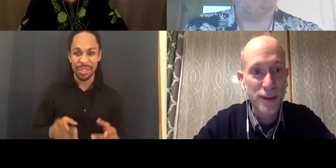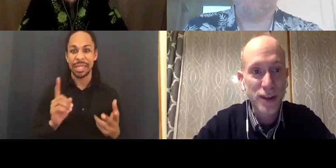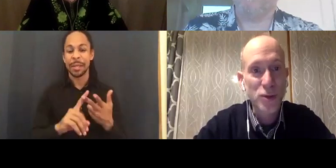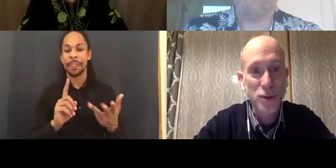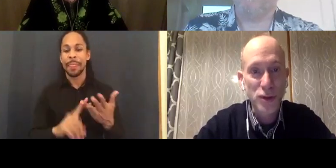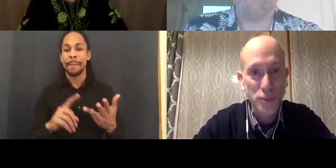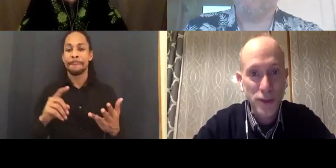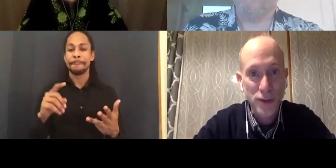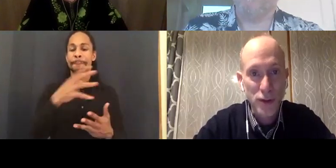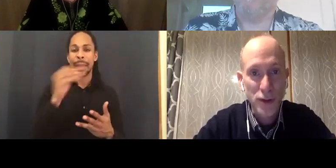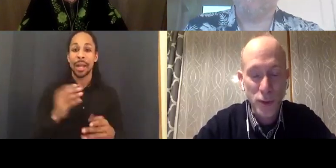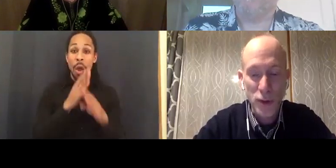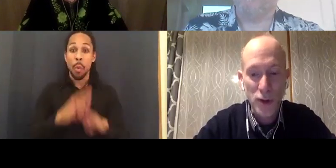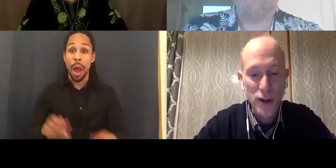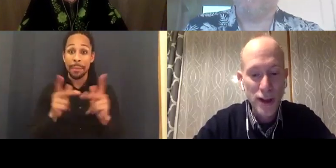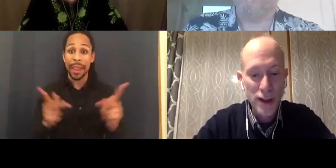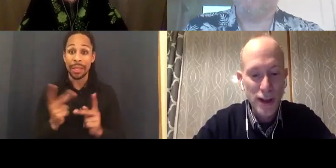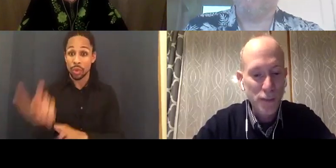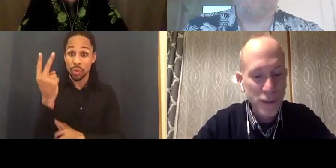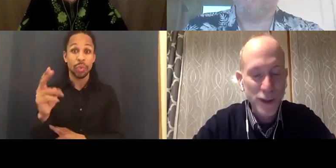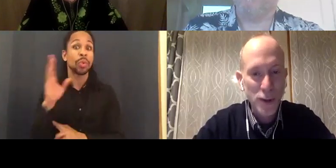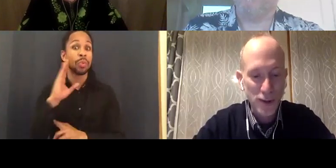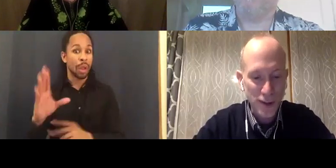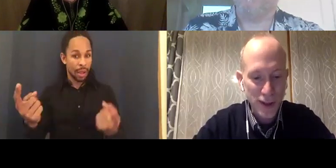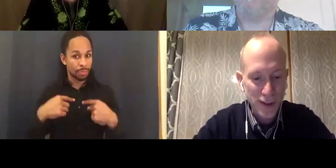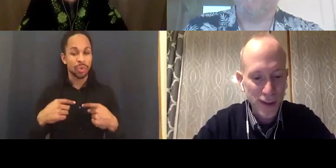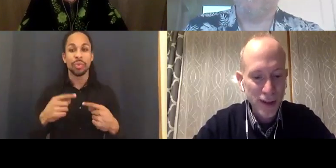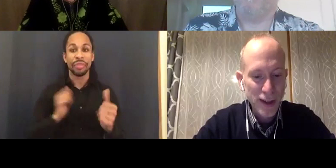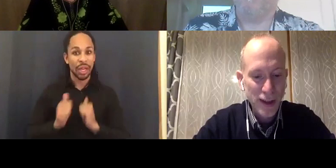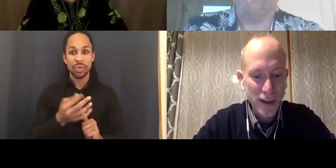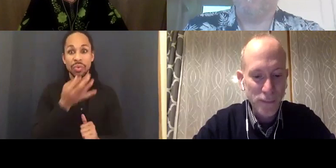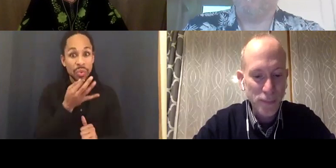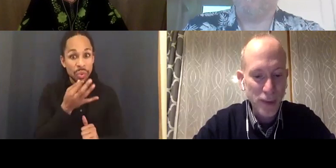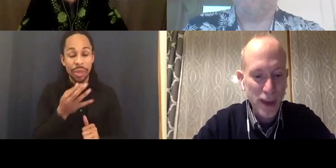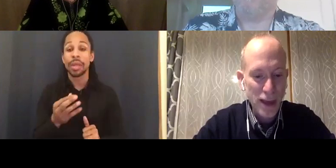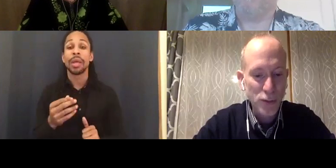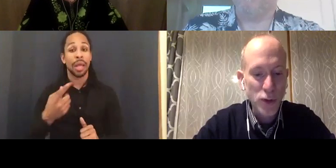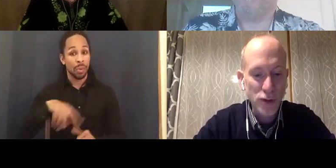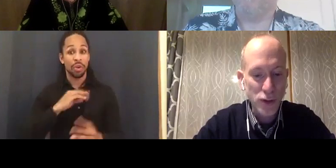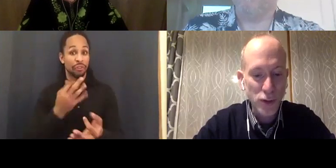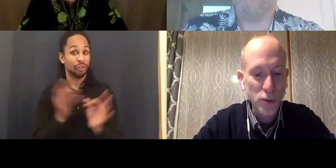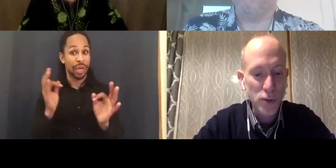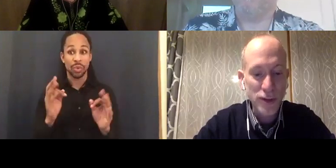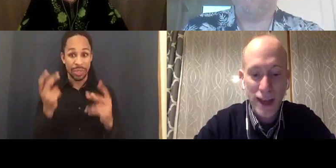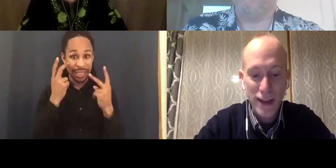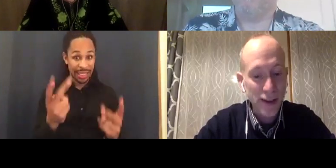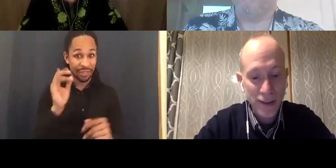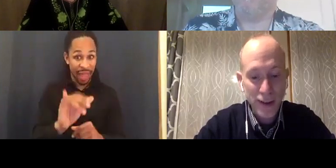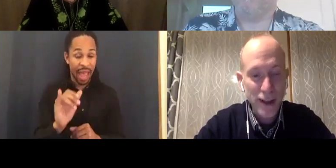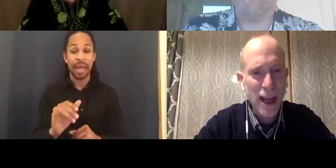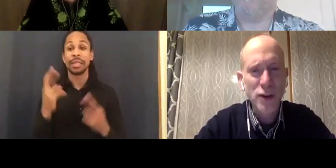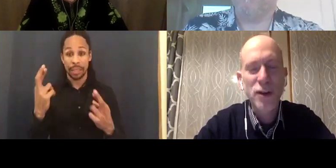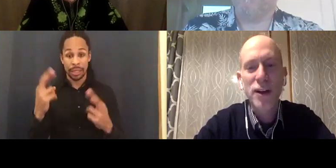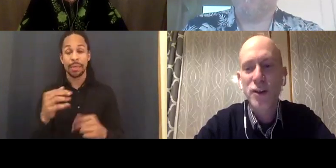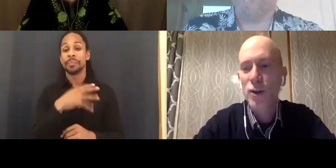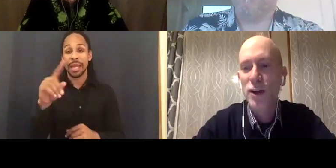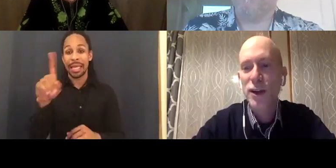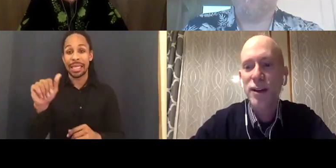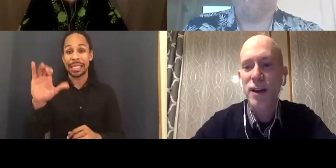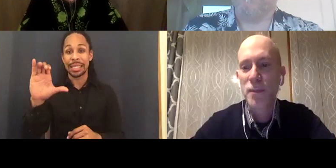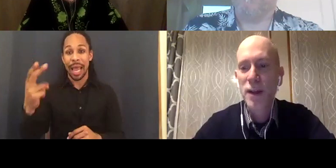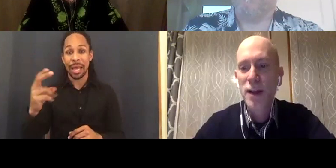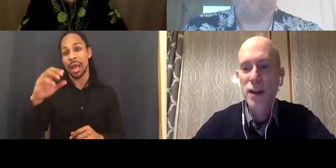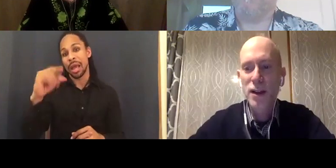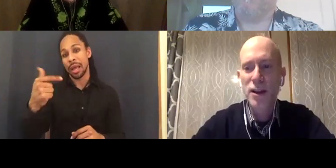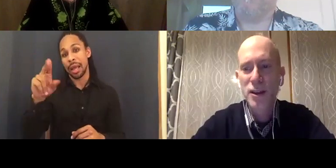Millicent Simmonds, and Zack Gottsagen. How did you like the peanut butter